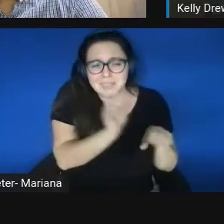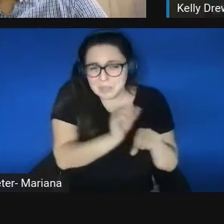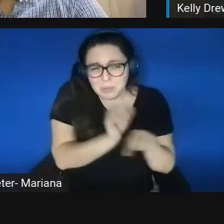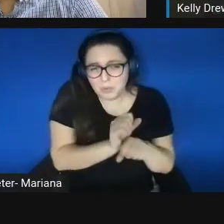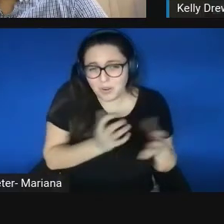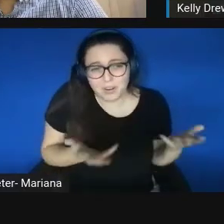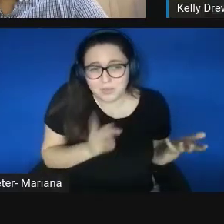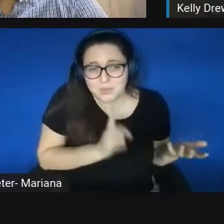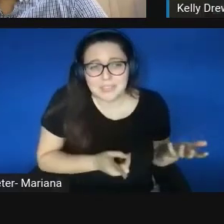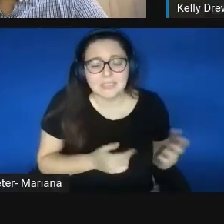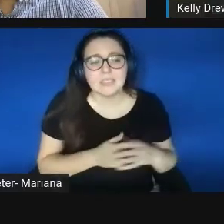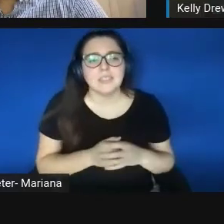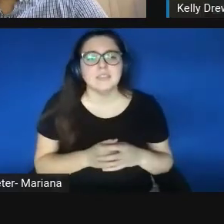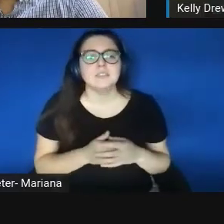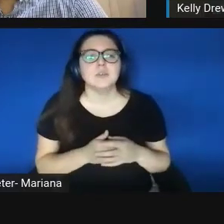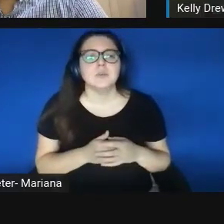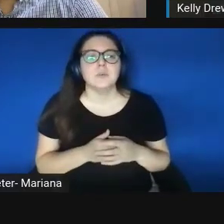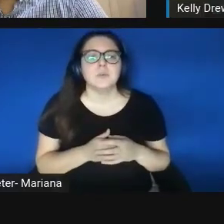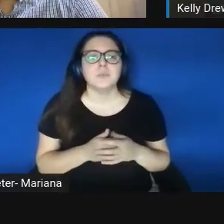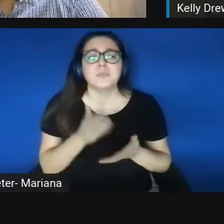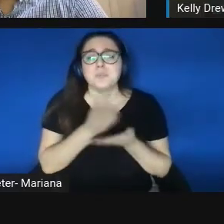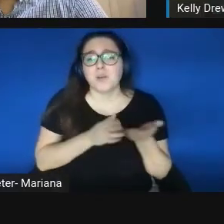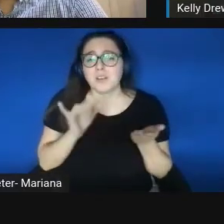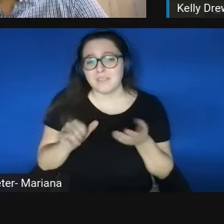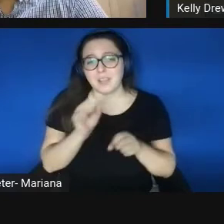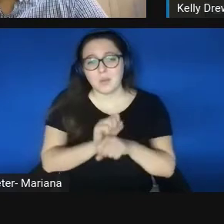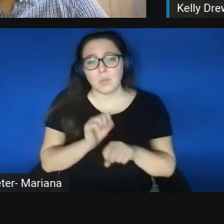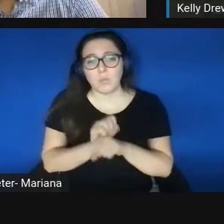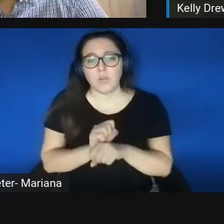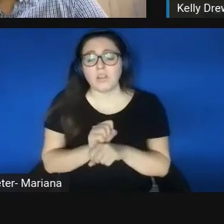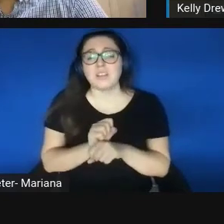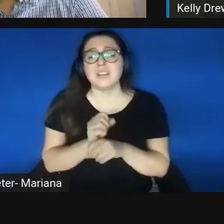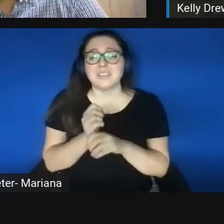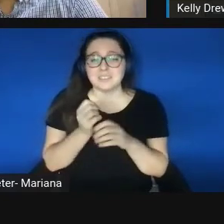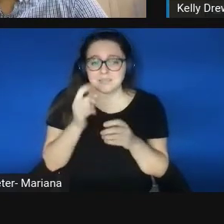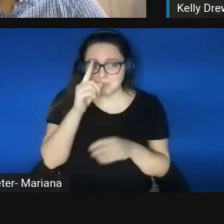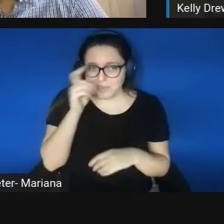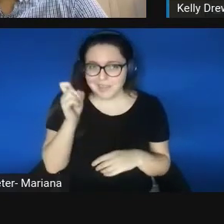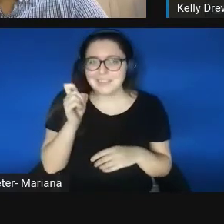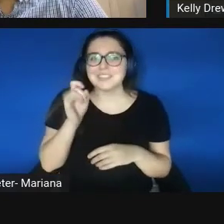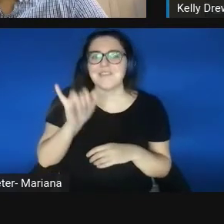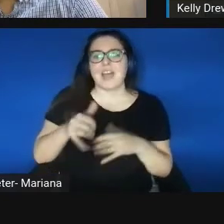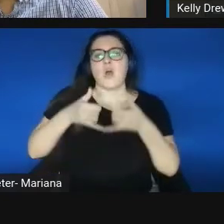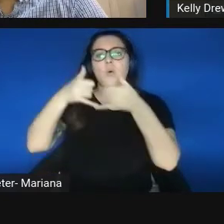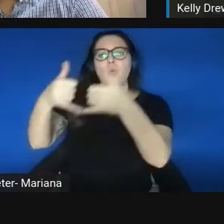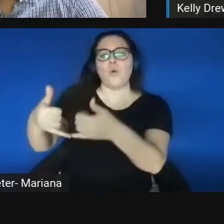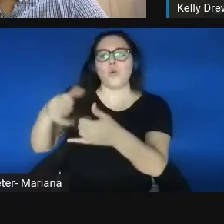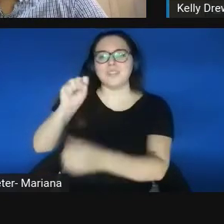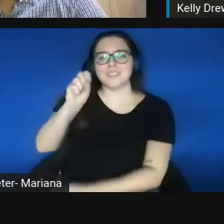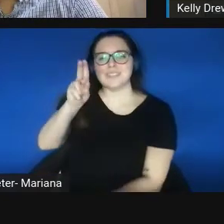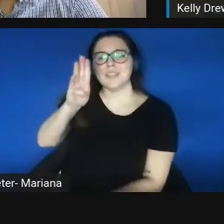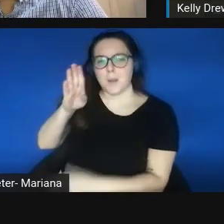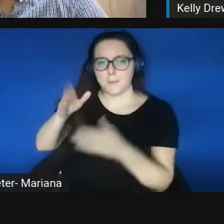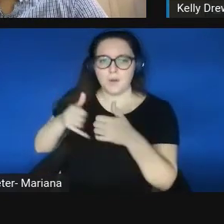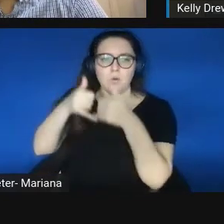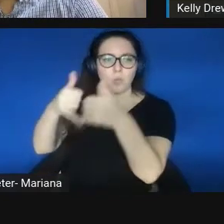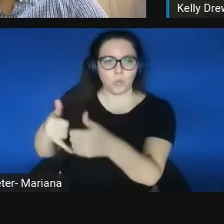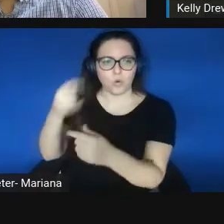And so part of that work has been through a sub award to the university with just the, you know, standard academic roles,